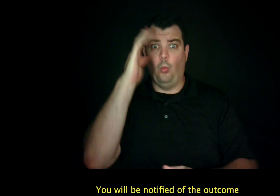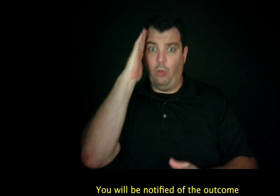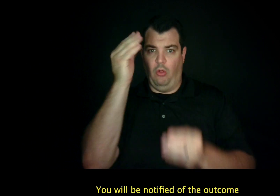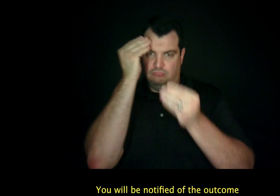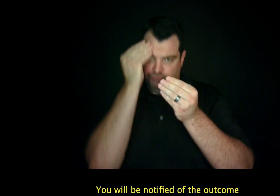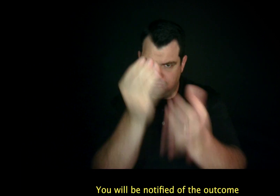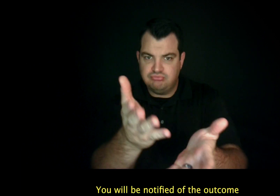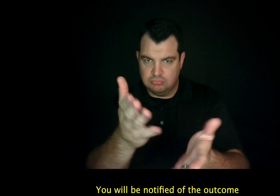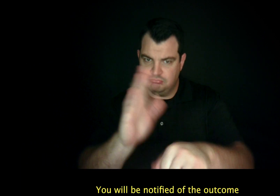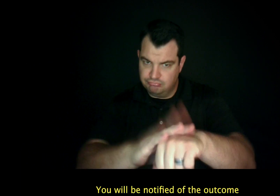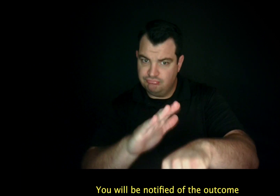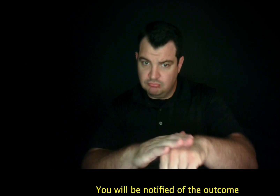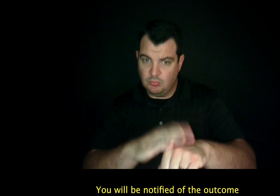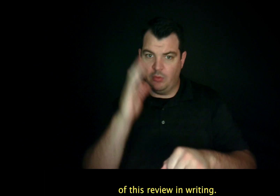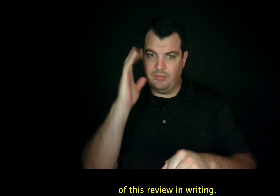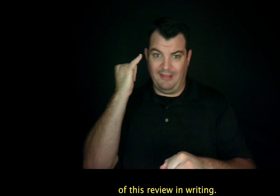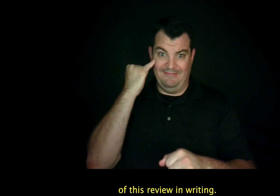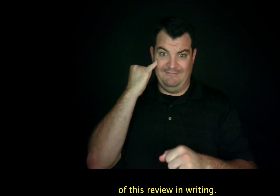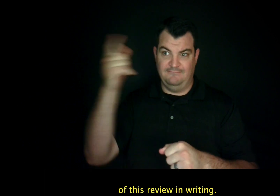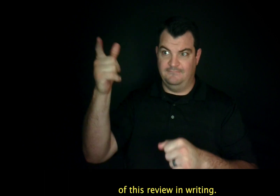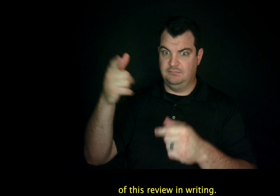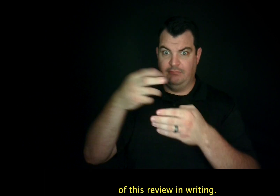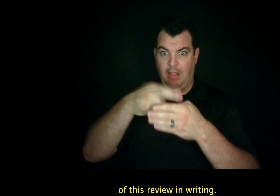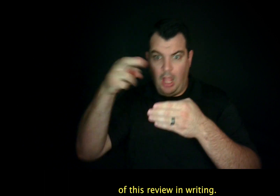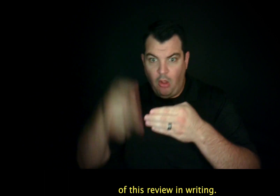You will be notified of the outcome of this review in writing.